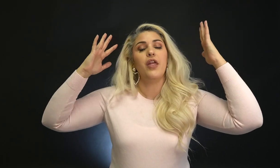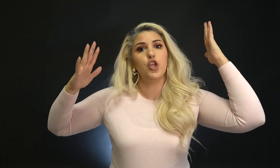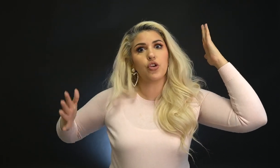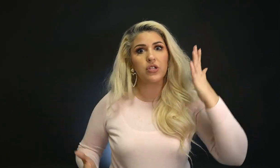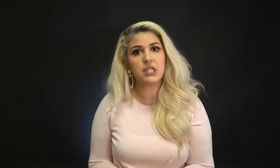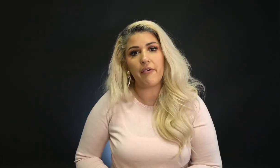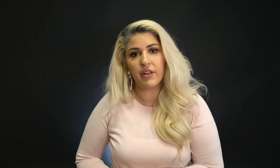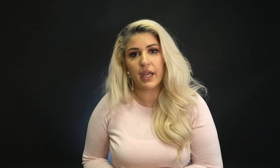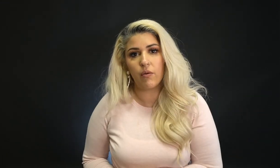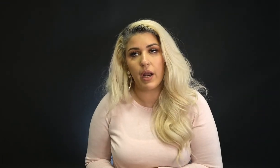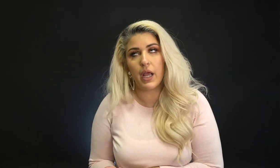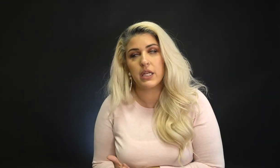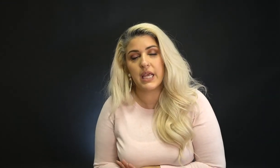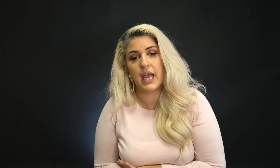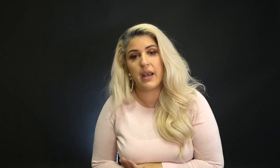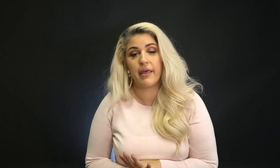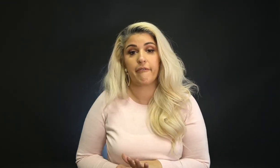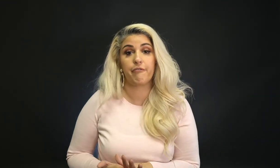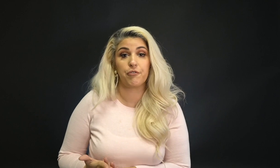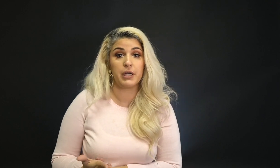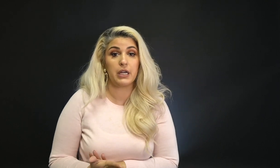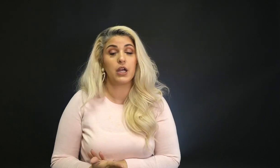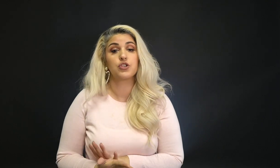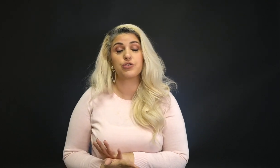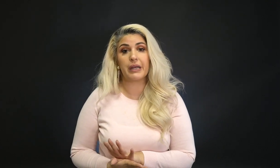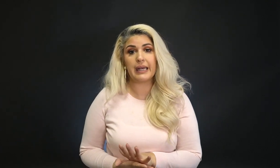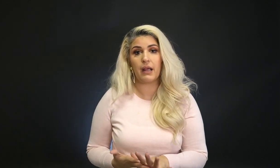Then you're definitely gonna want to attend that free training.